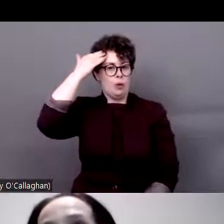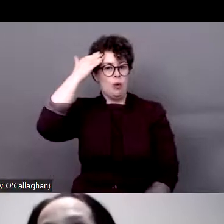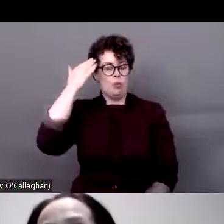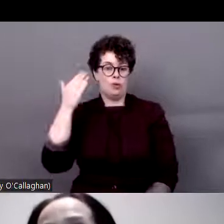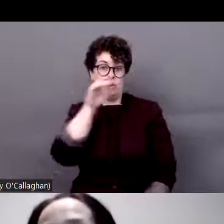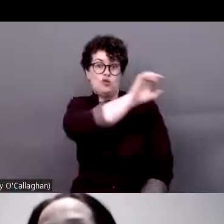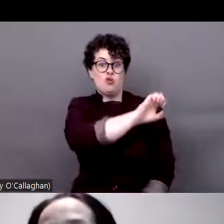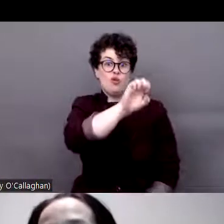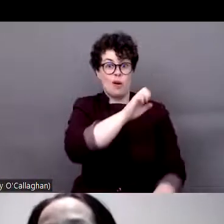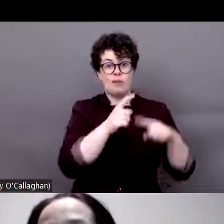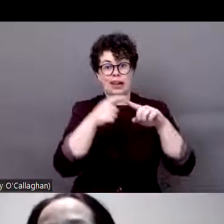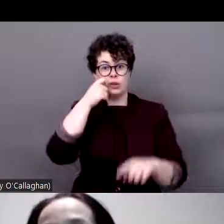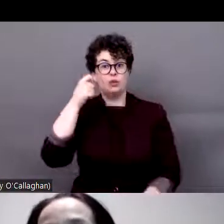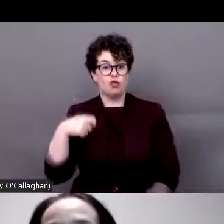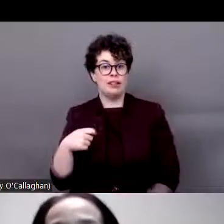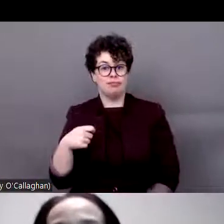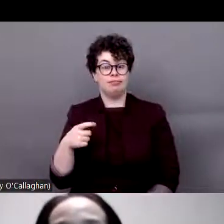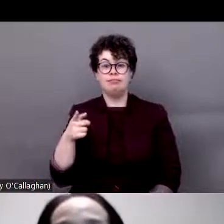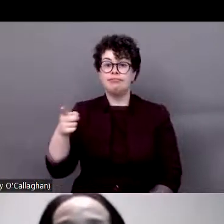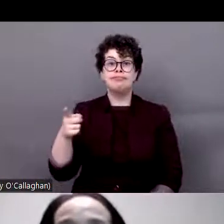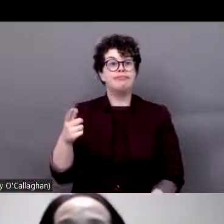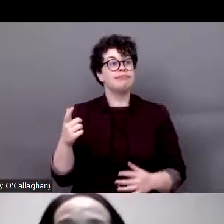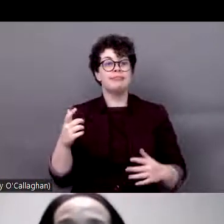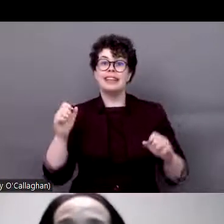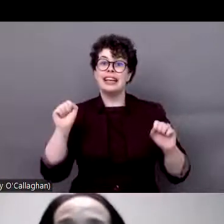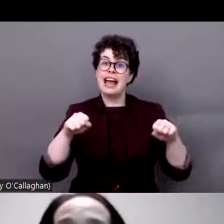the community is segregated. Most of them are in